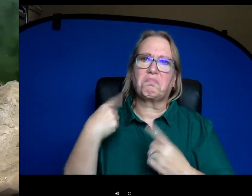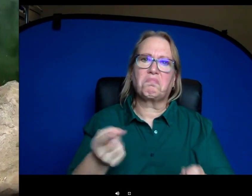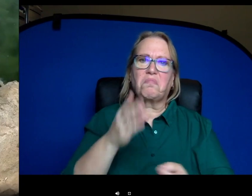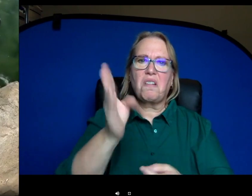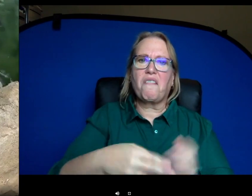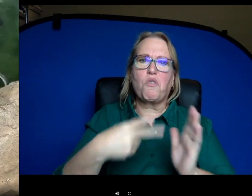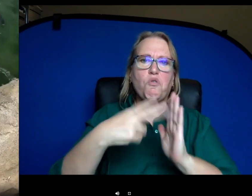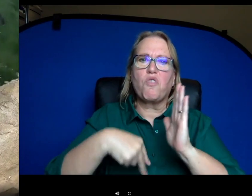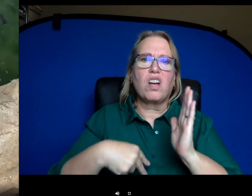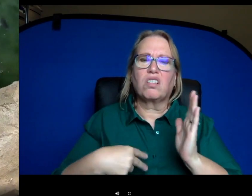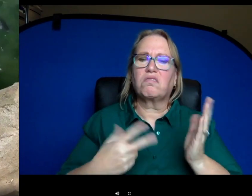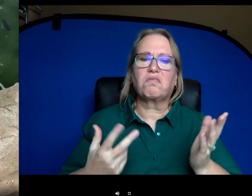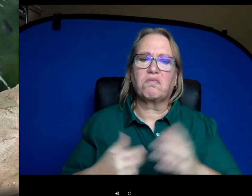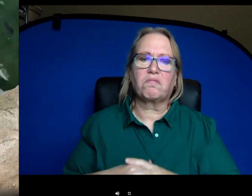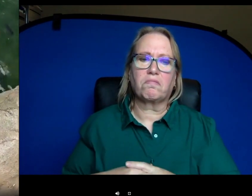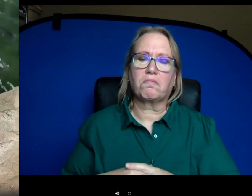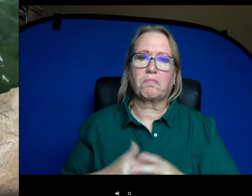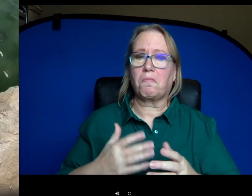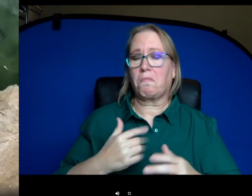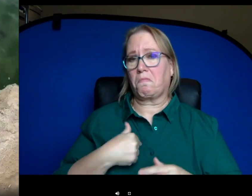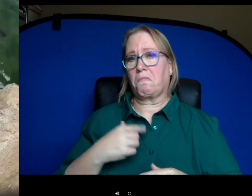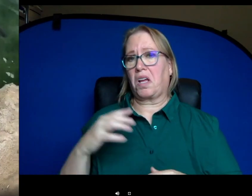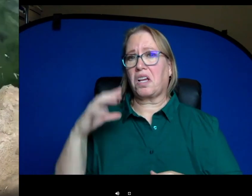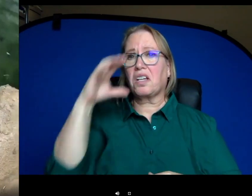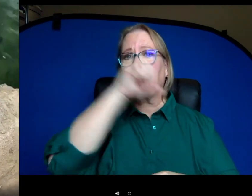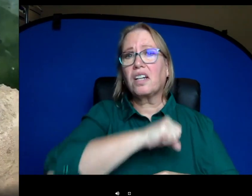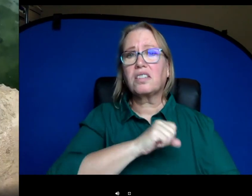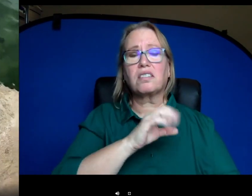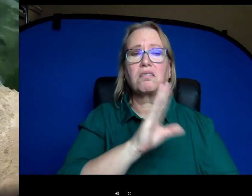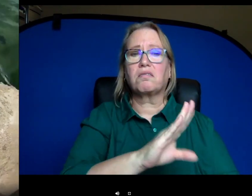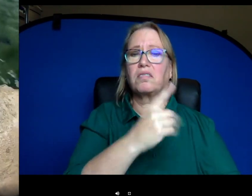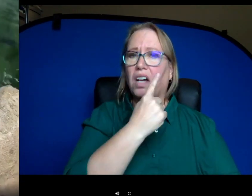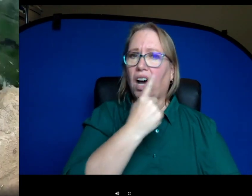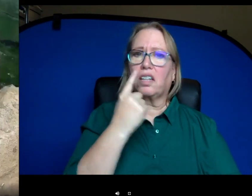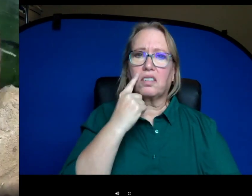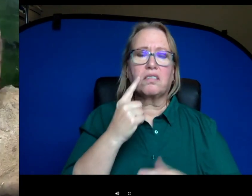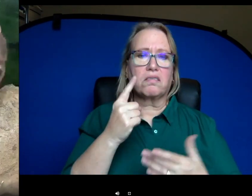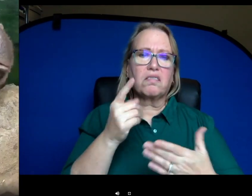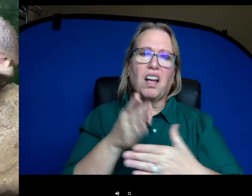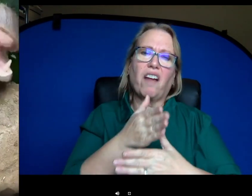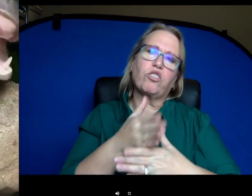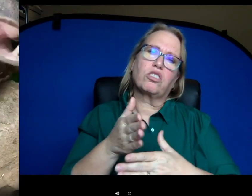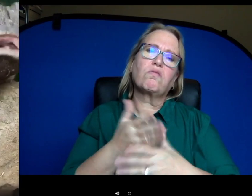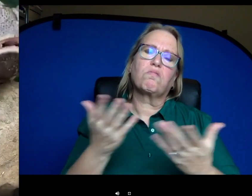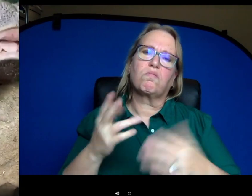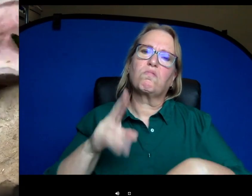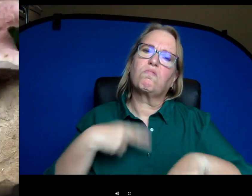um scientific on it. My guess is their eyesight is um pretty average. So basically,